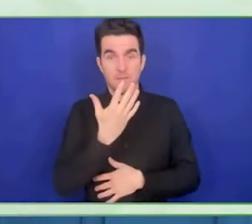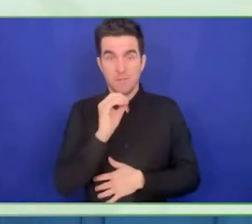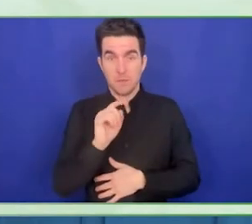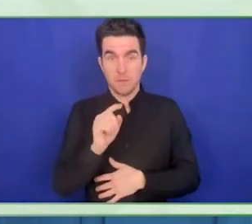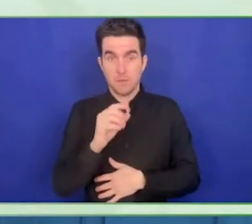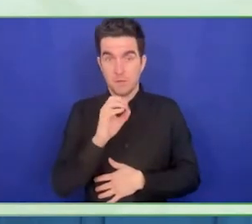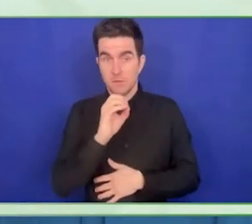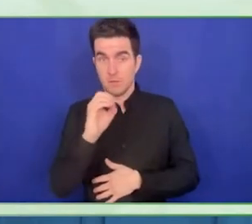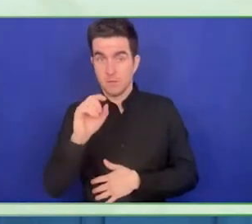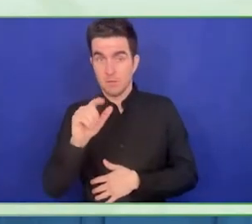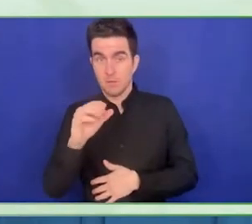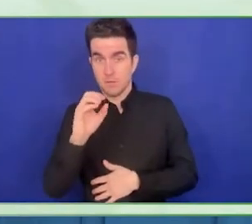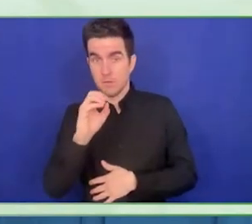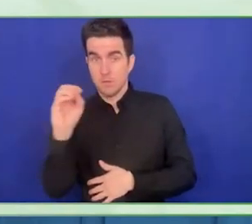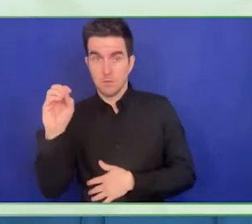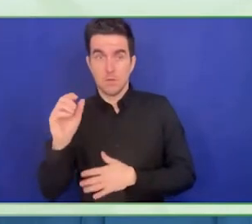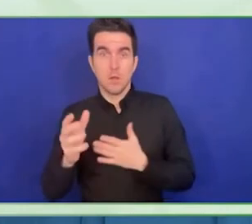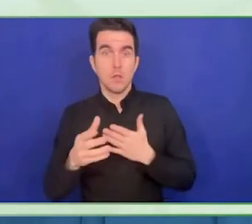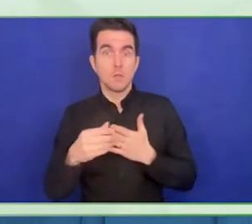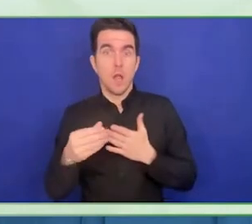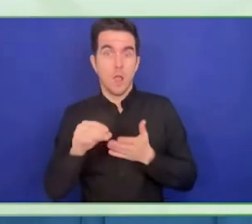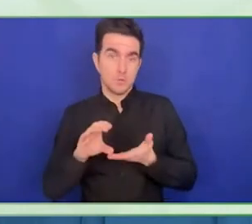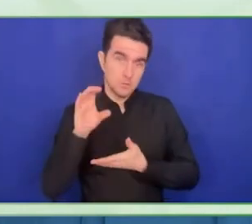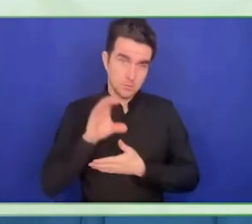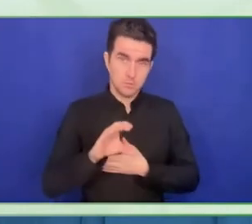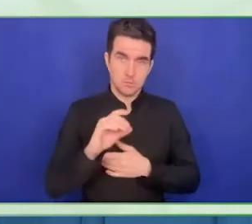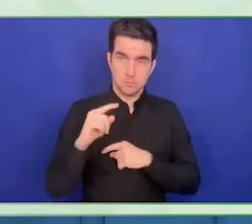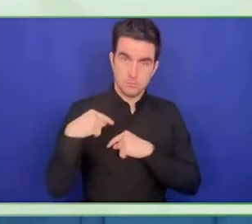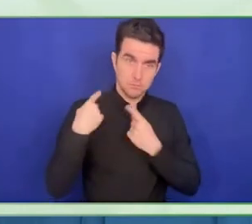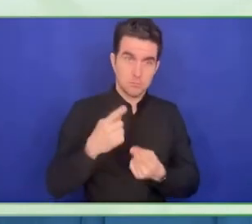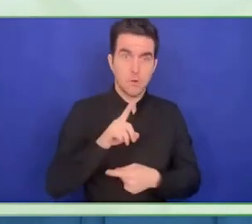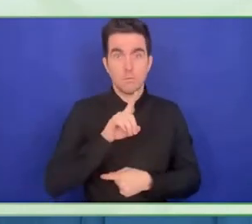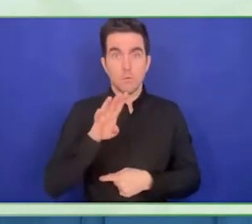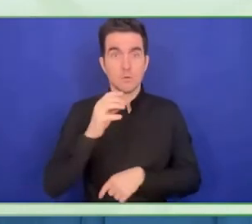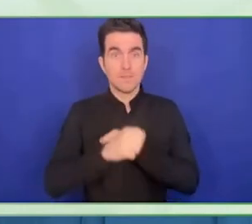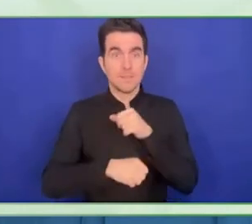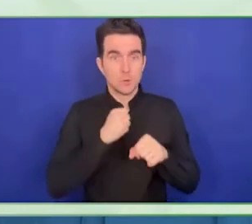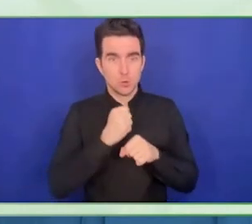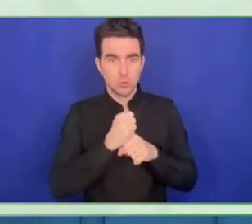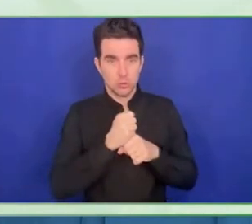You can visit our centre for grantmaking online, to see all of